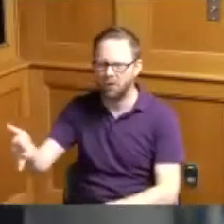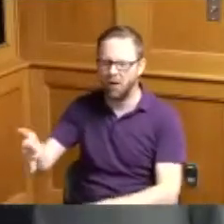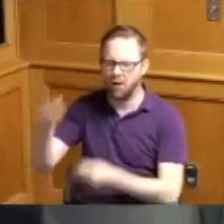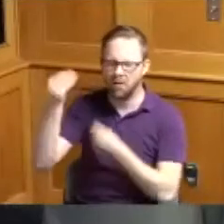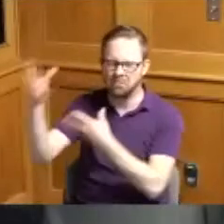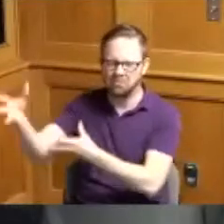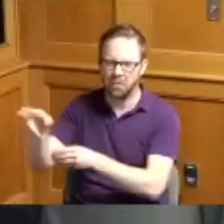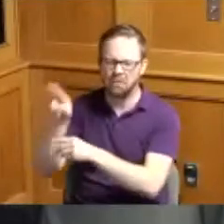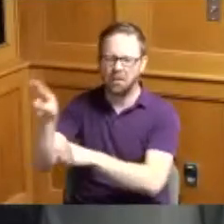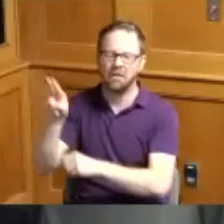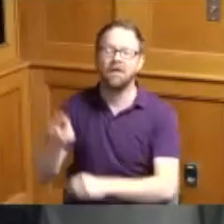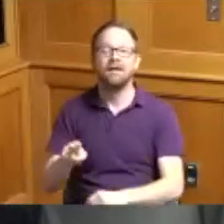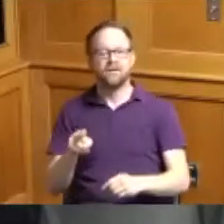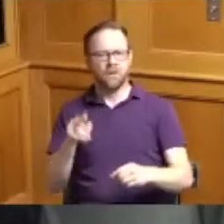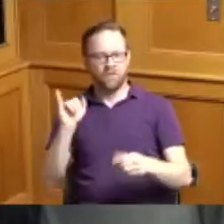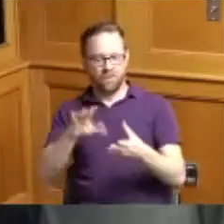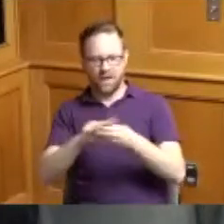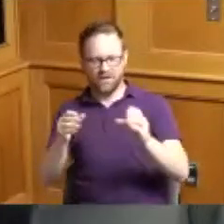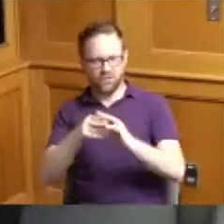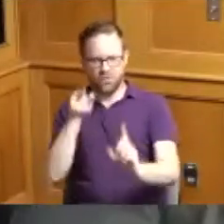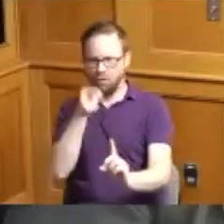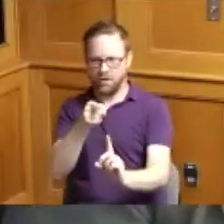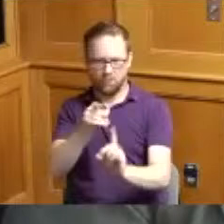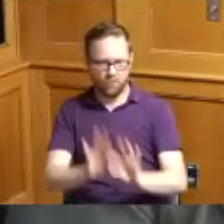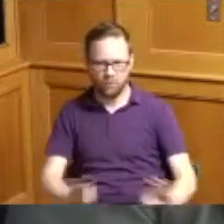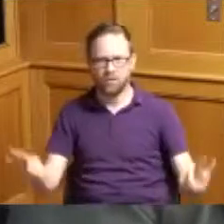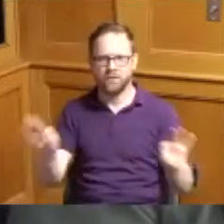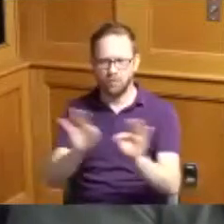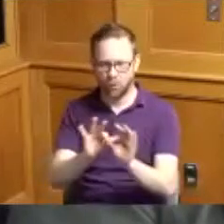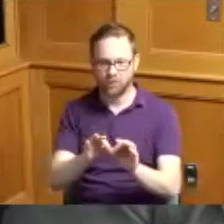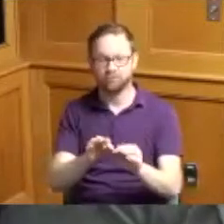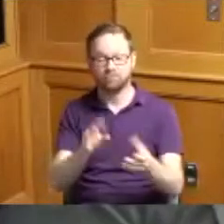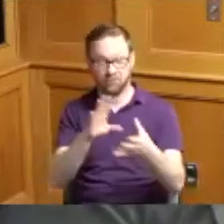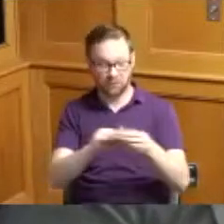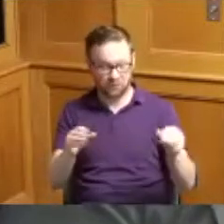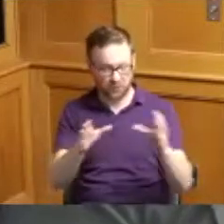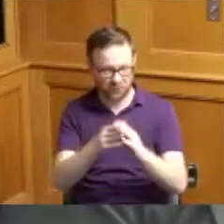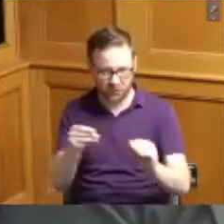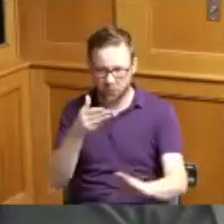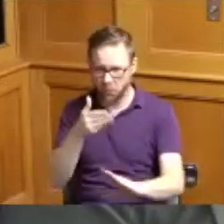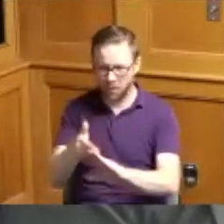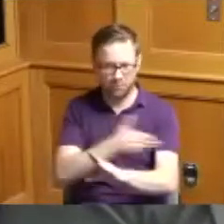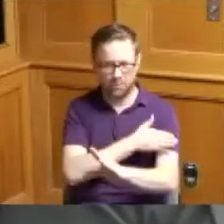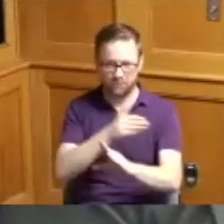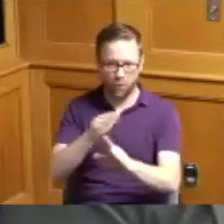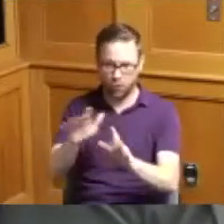the story it's always the story before the glory the disappointment but coming back